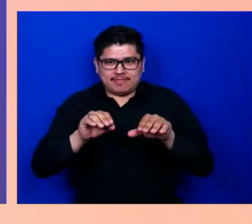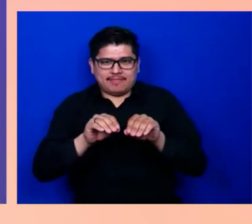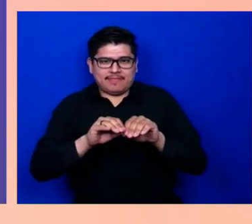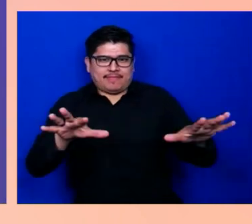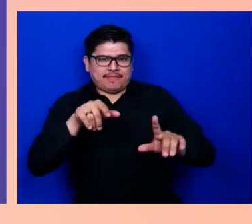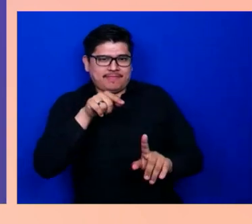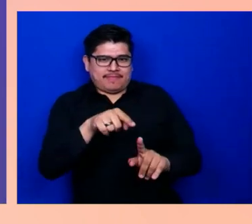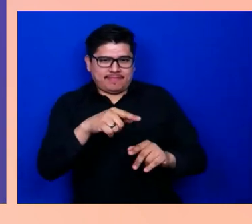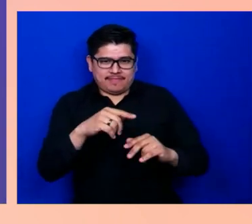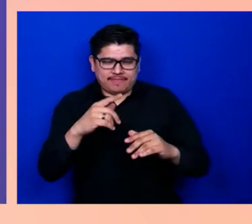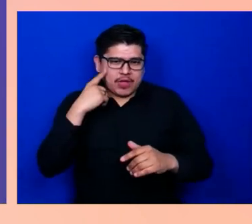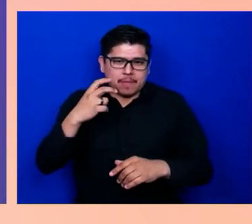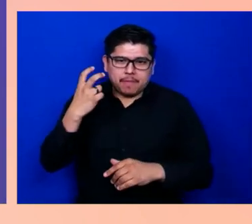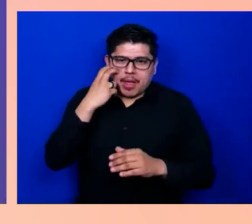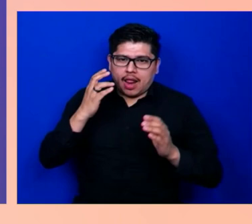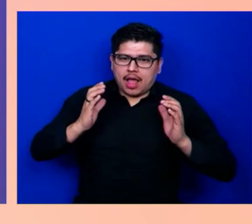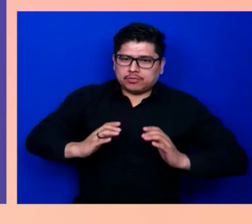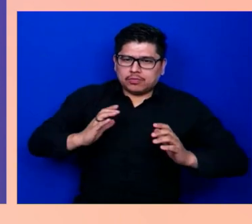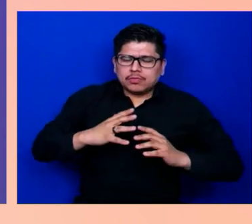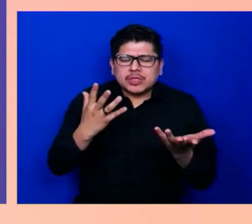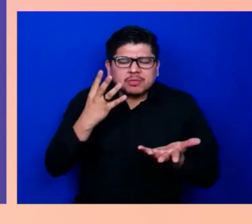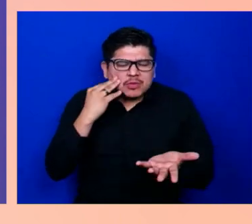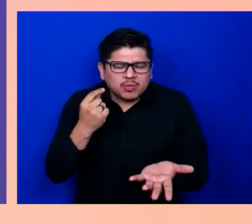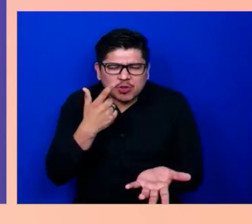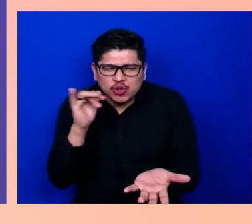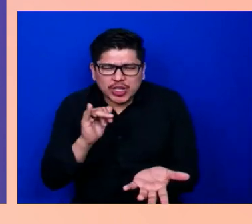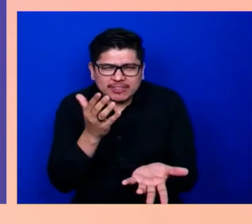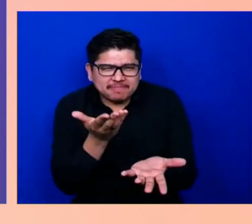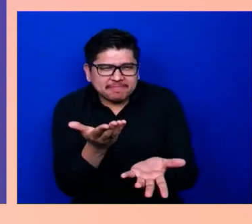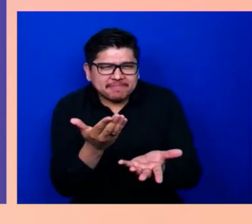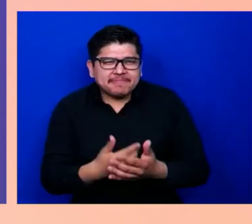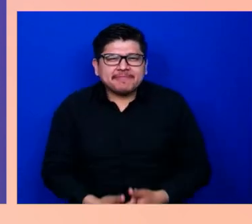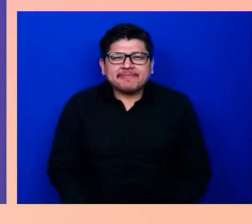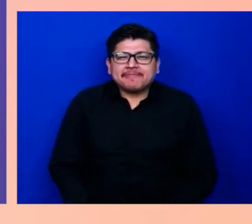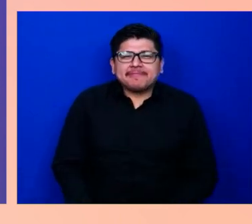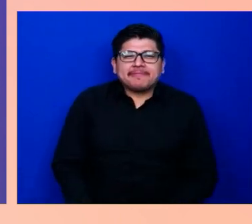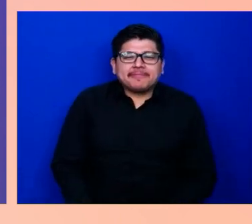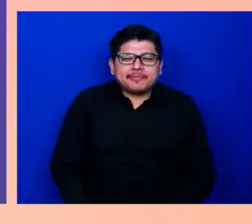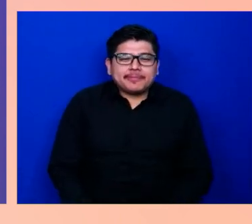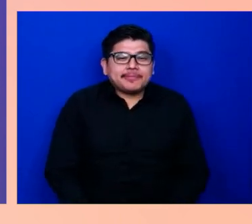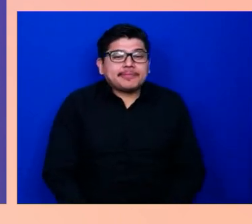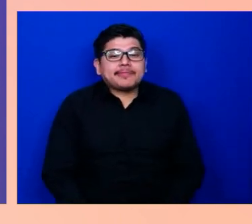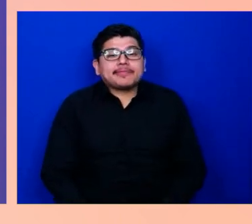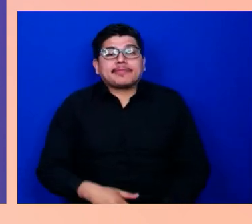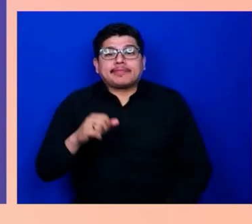Is been absolutely amazing, especially to see the commitment Haleon has to inclusive healthcare.